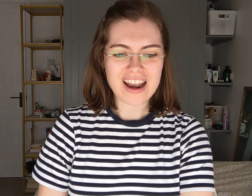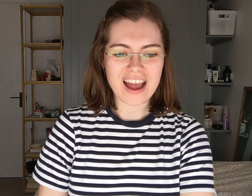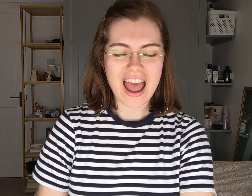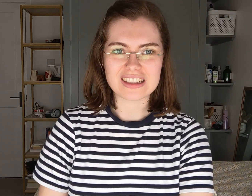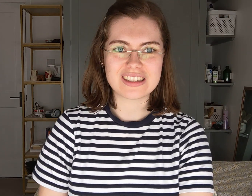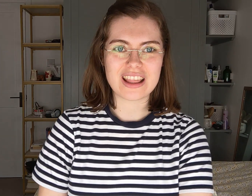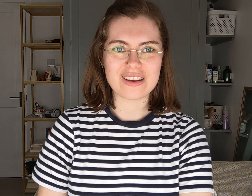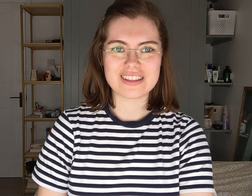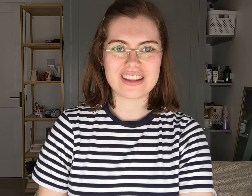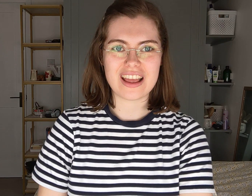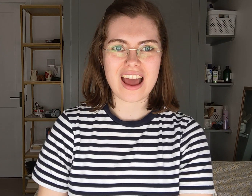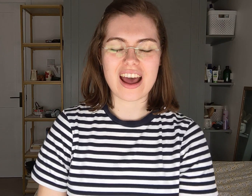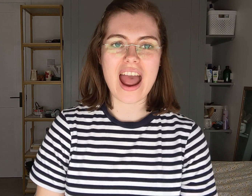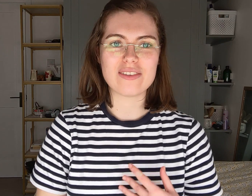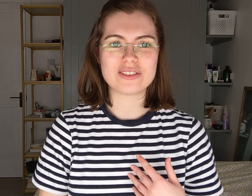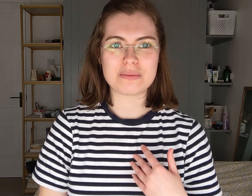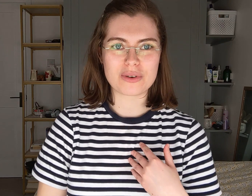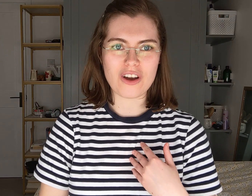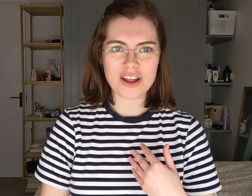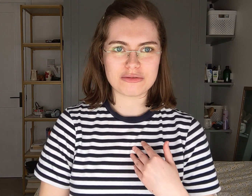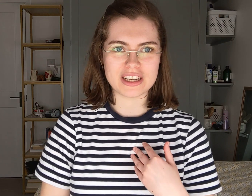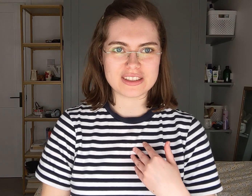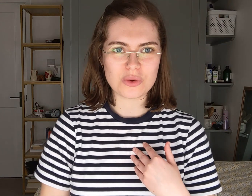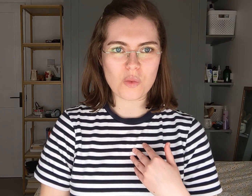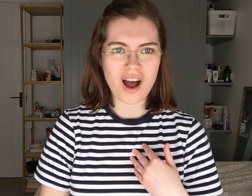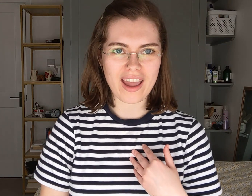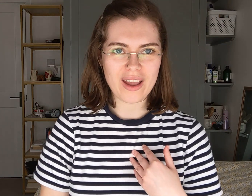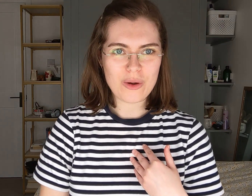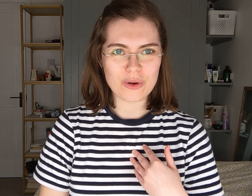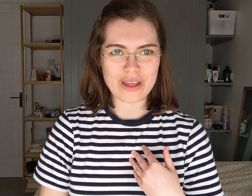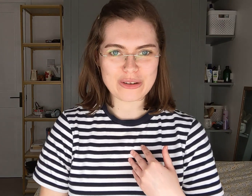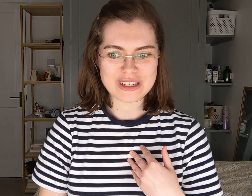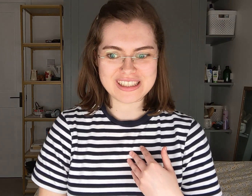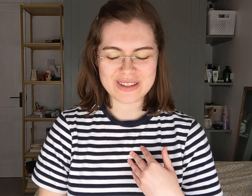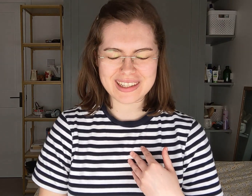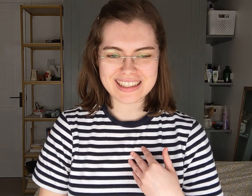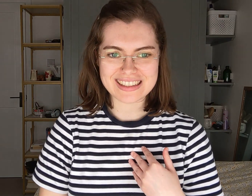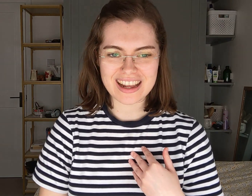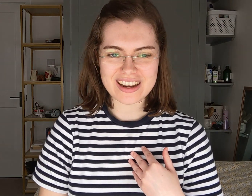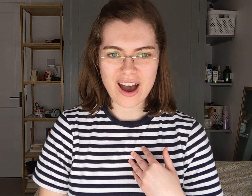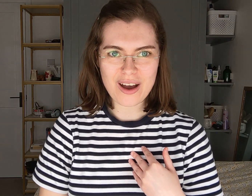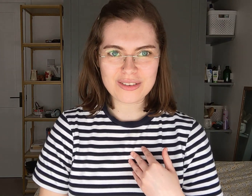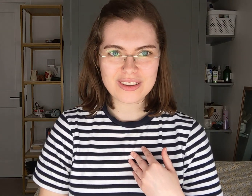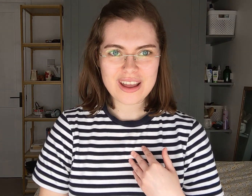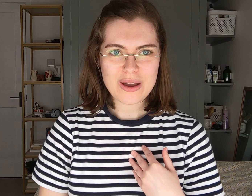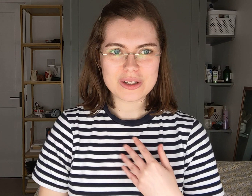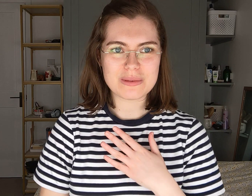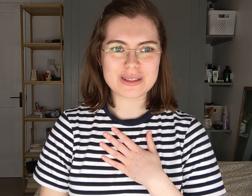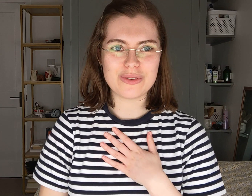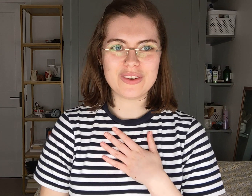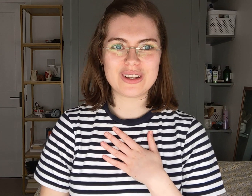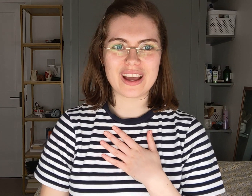And I had to, and I have to provide a reason why what they're already doing isn't enough, which makes me feel like